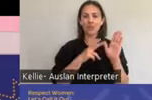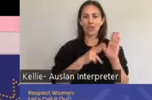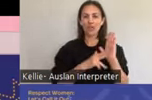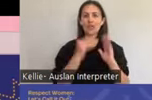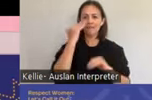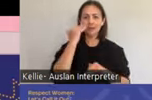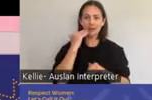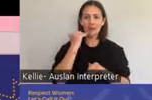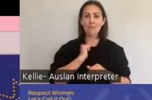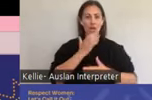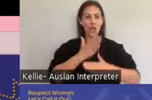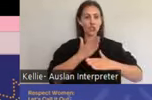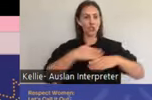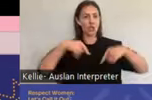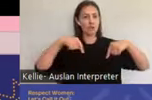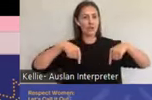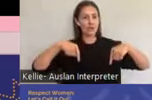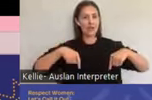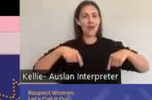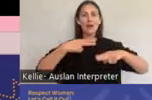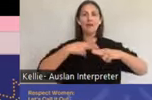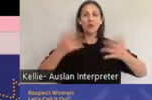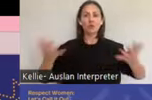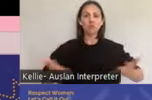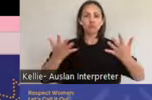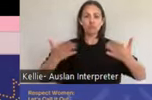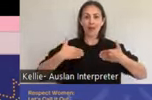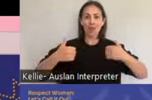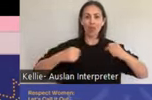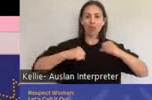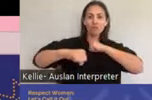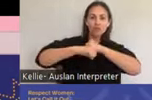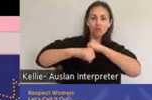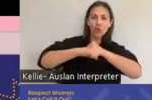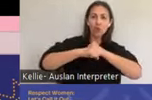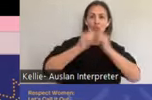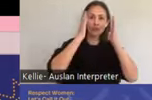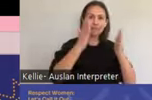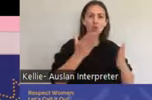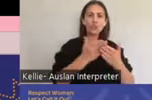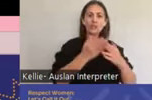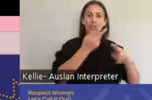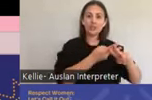Health Loddon Mallee is health promotion officer, sexual and reproductive health. I'd also like to